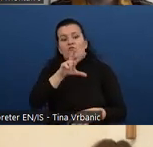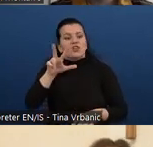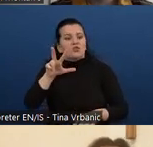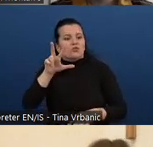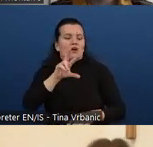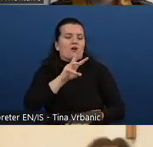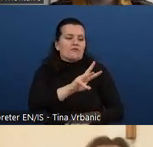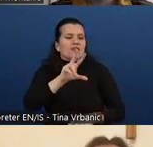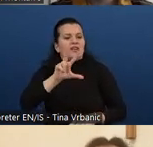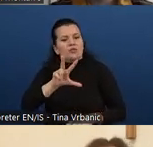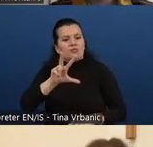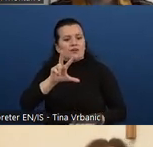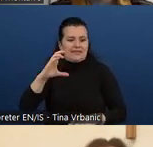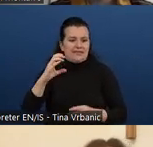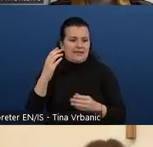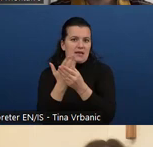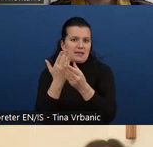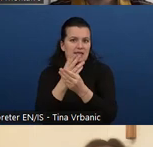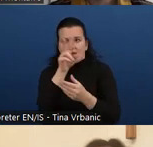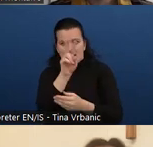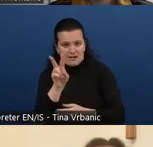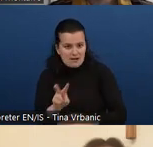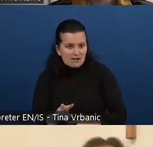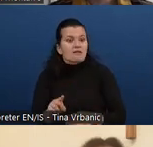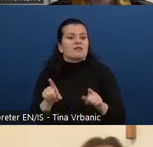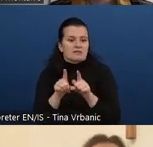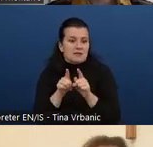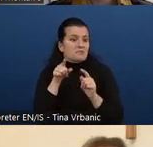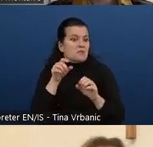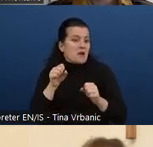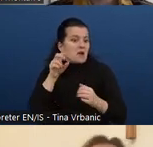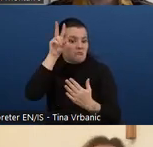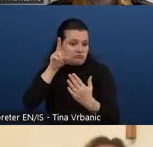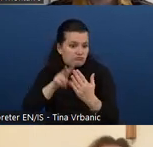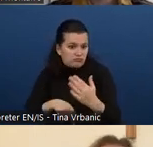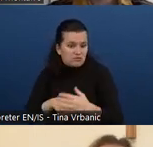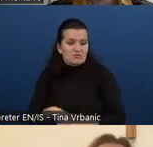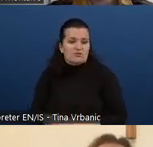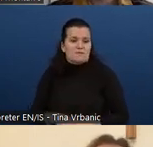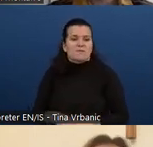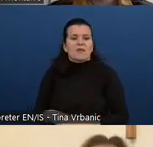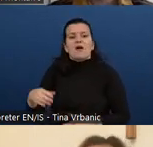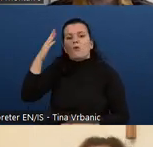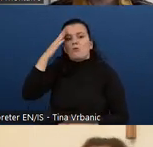The approved training providers we know their course material kind of fits the exam.